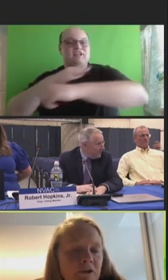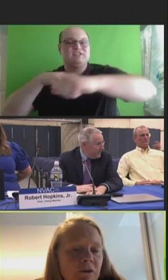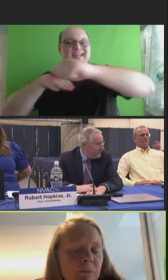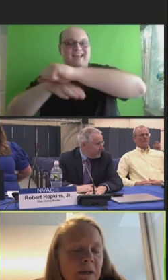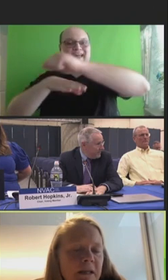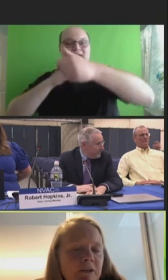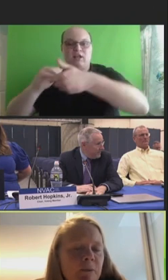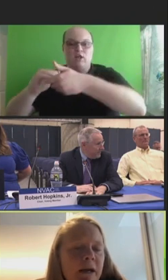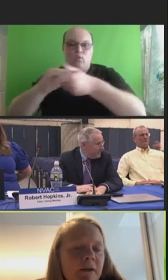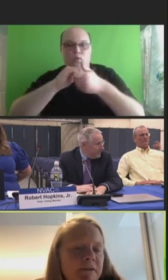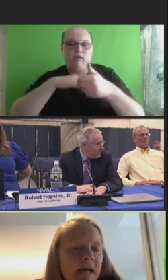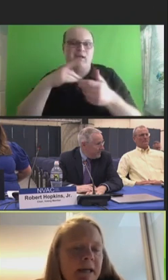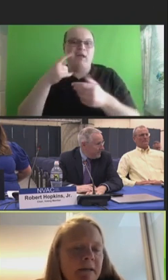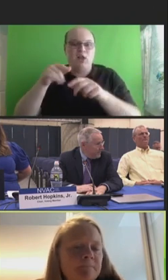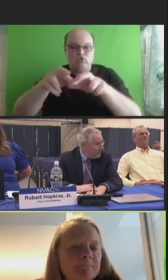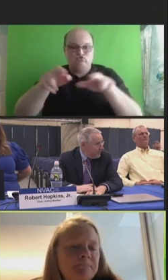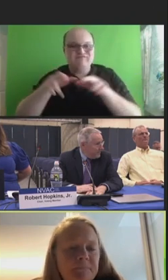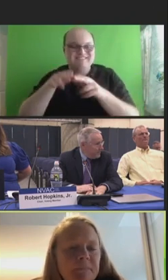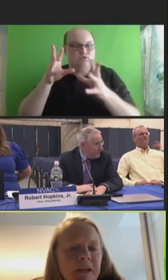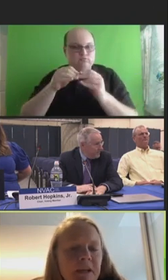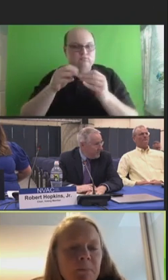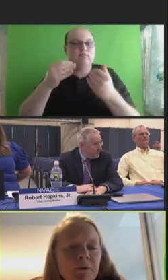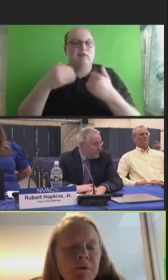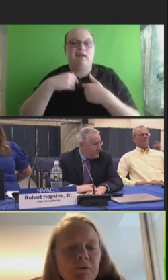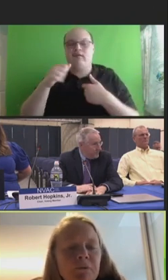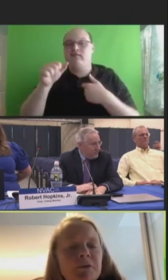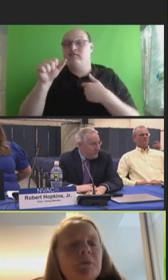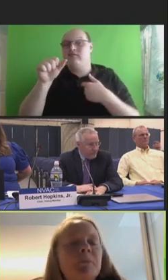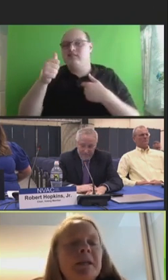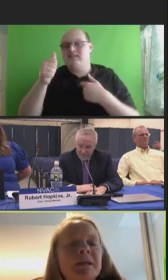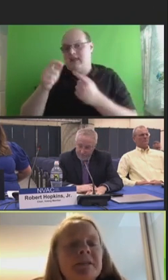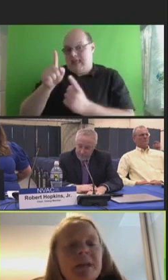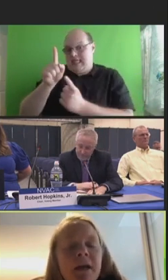We recently concluded our Vaccine Access Cooperative regional meetings.